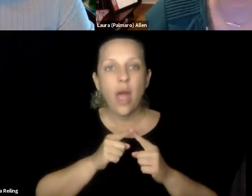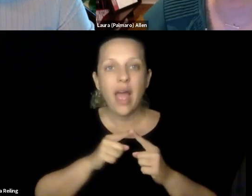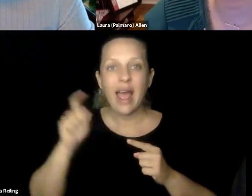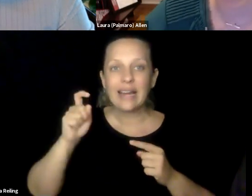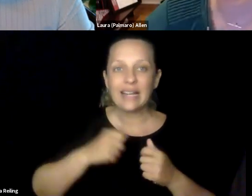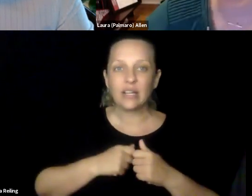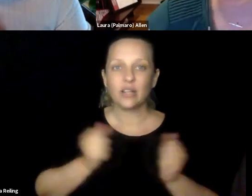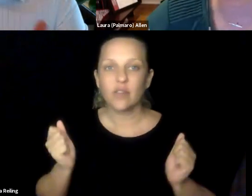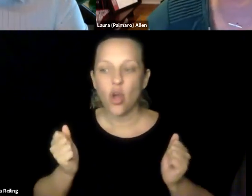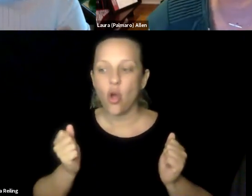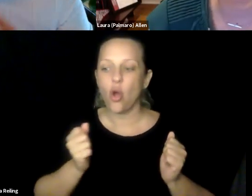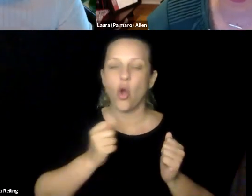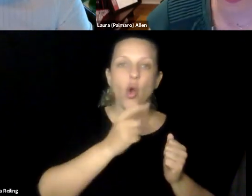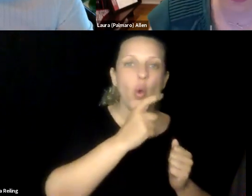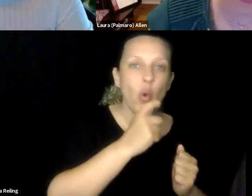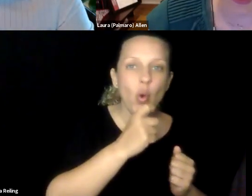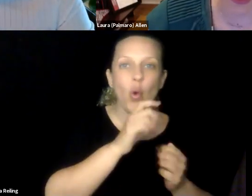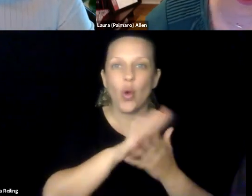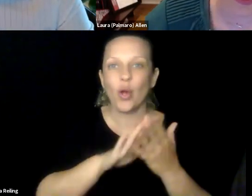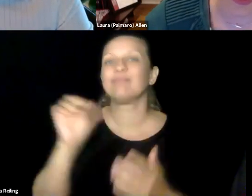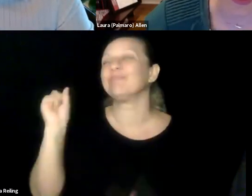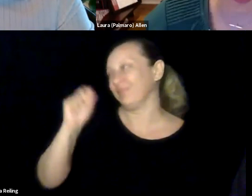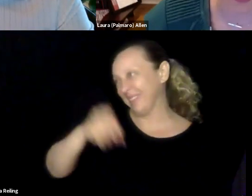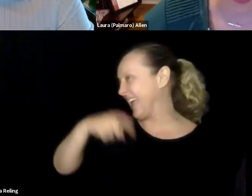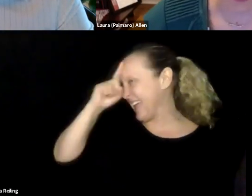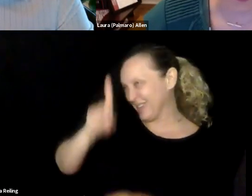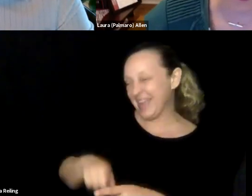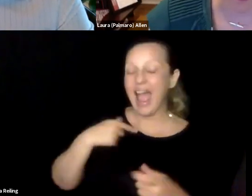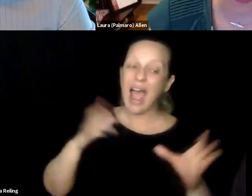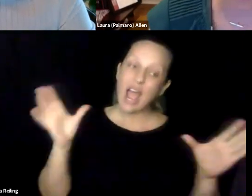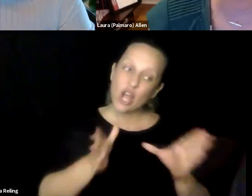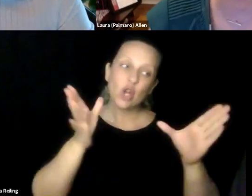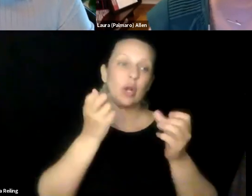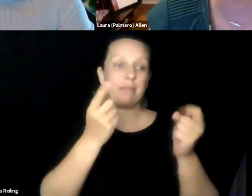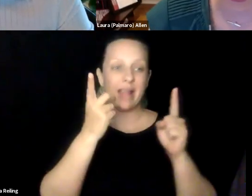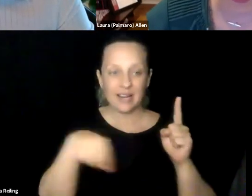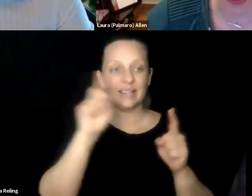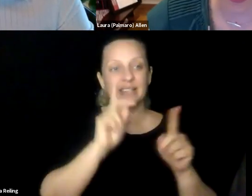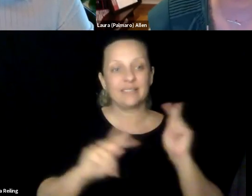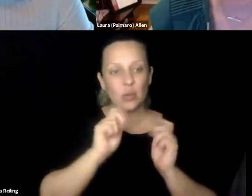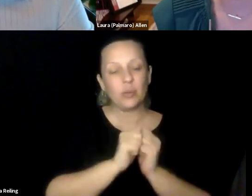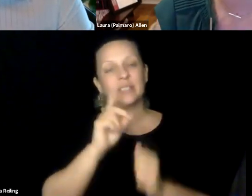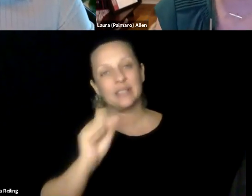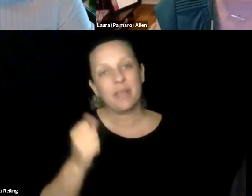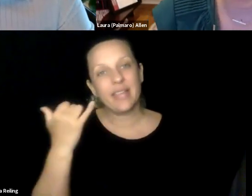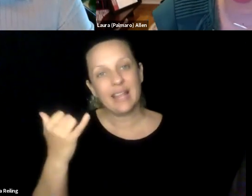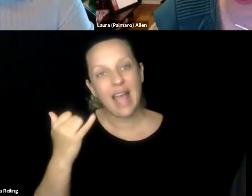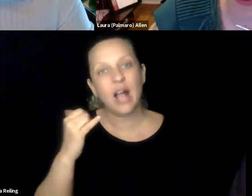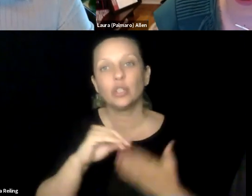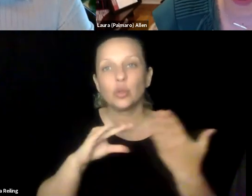definitely had to learn the path of disclosure and when do I feel comfortable disclosing, and to whom, and I just realized I always